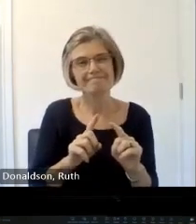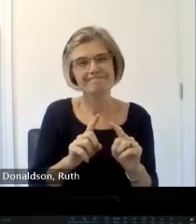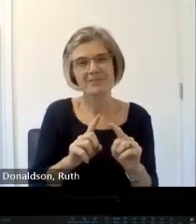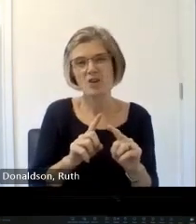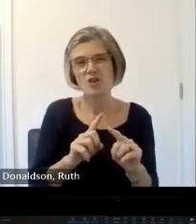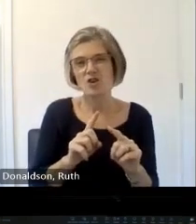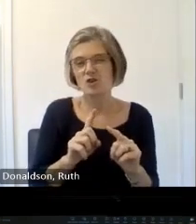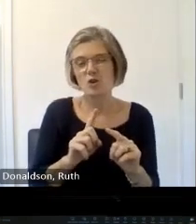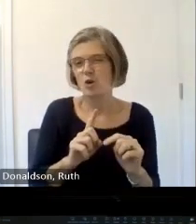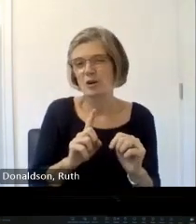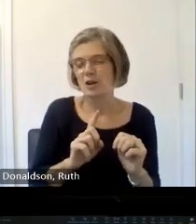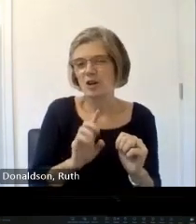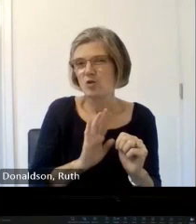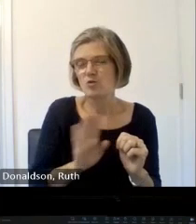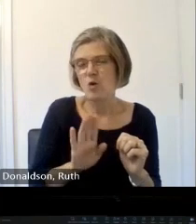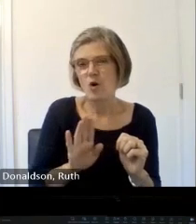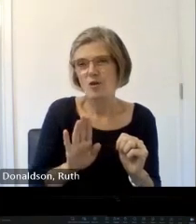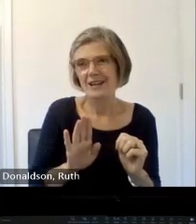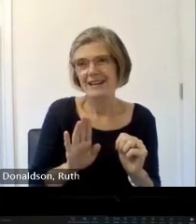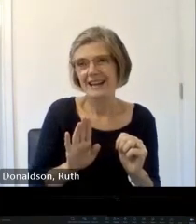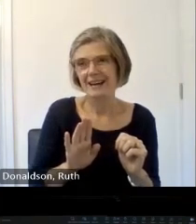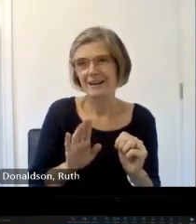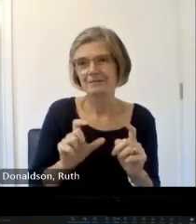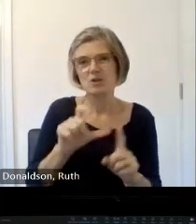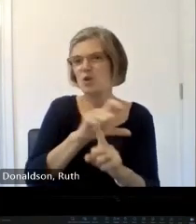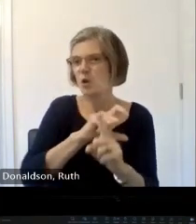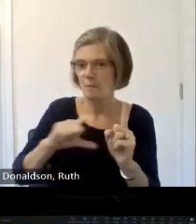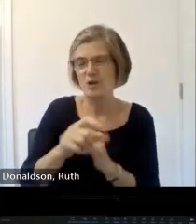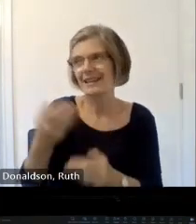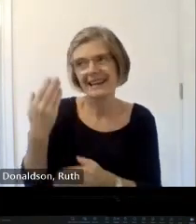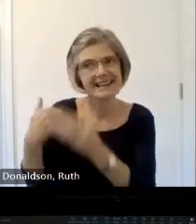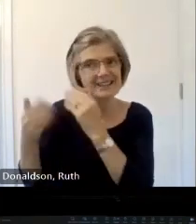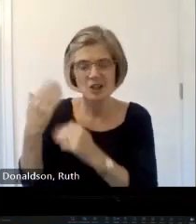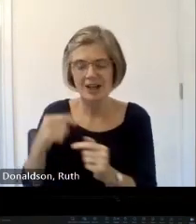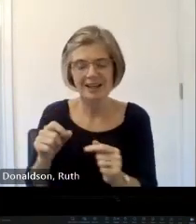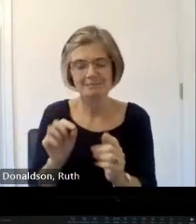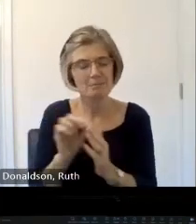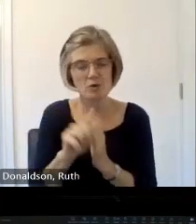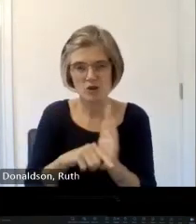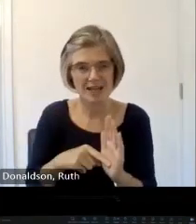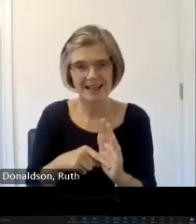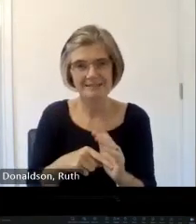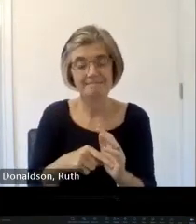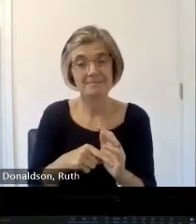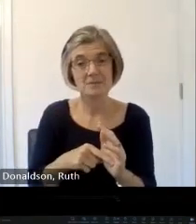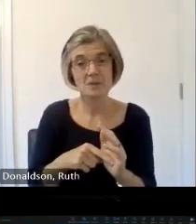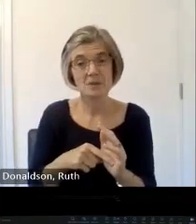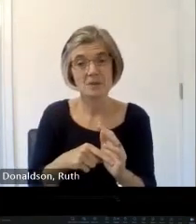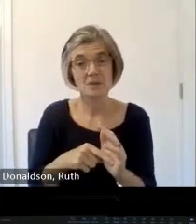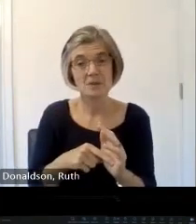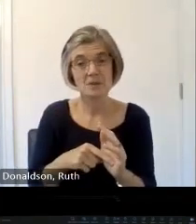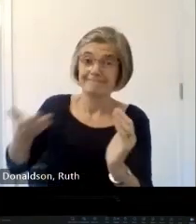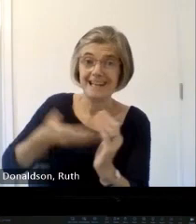notes that hasn't happened yet but we're we we'll we'll ke our our recorders will take anything okay